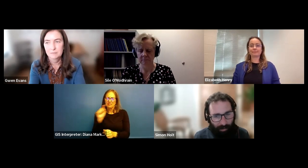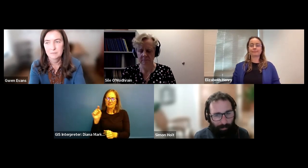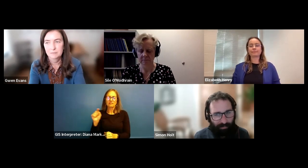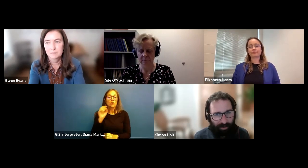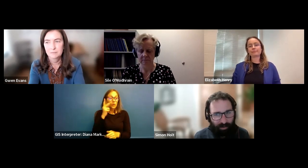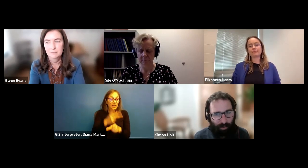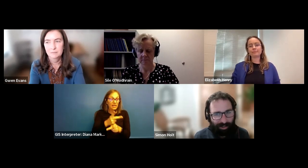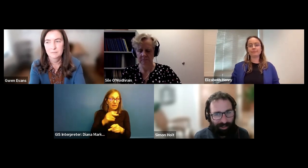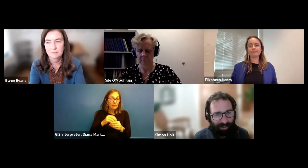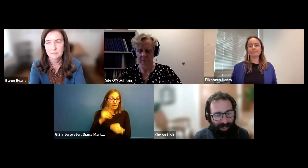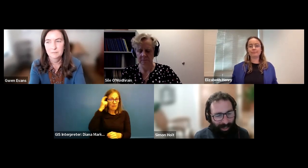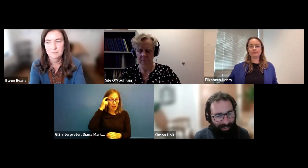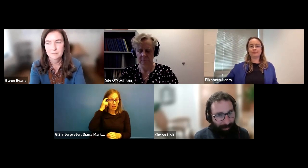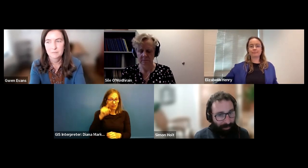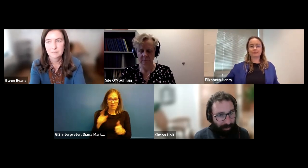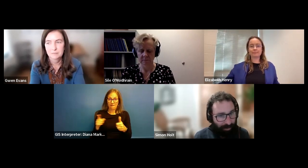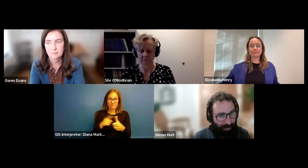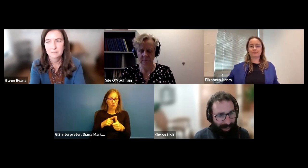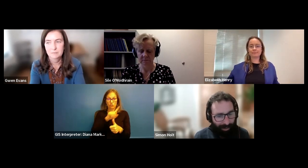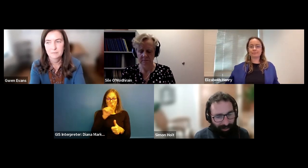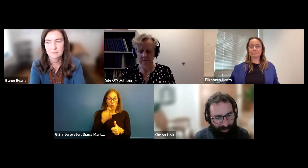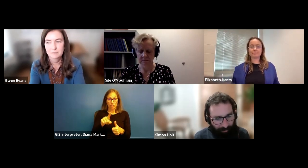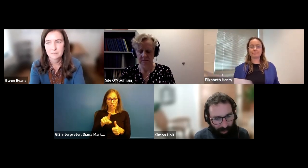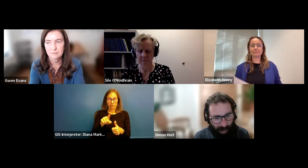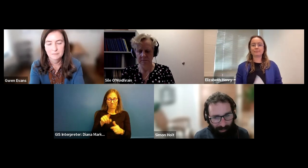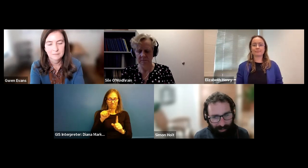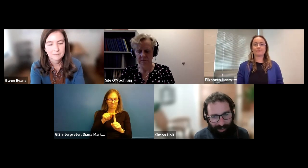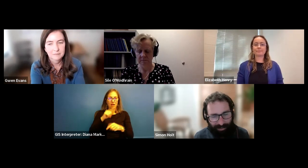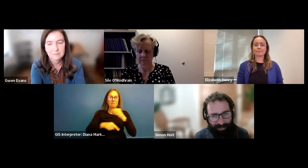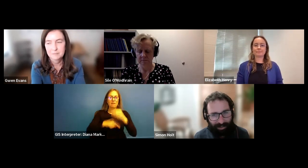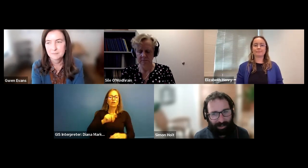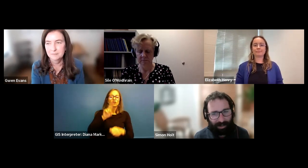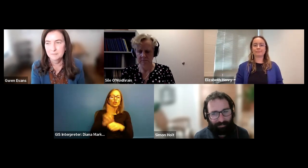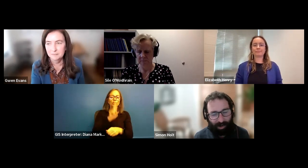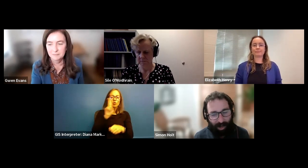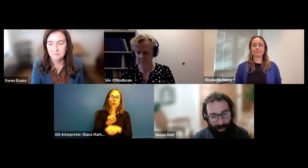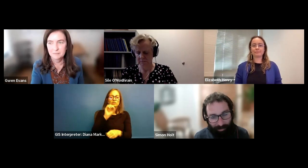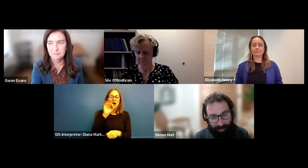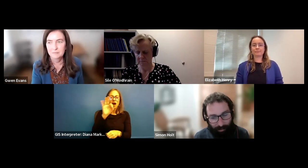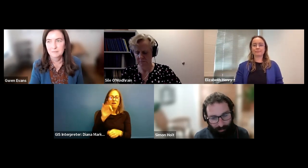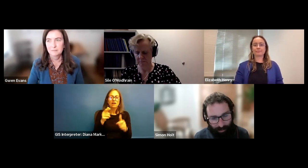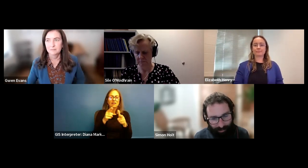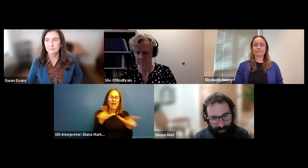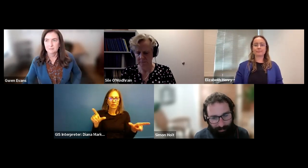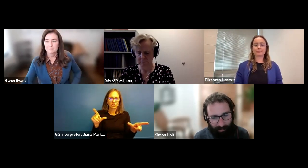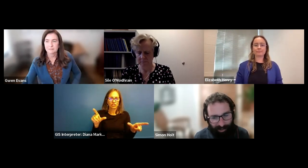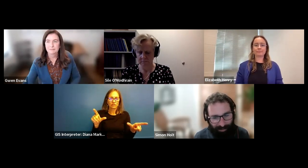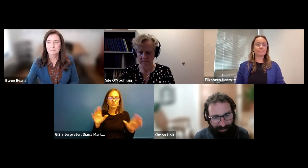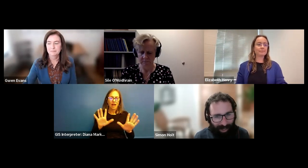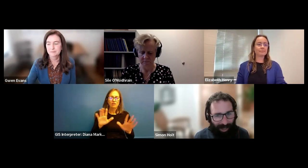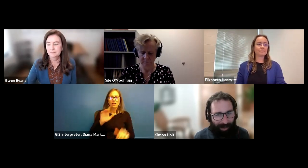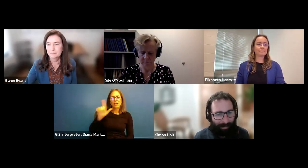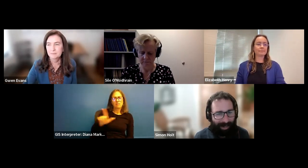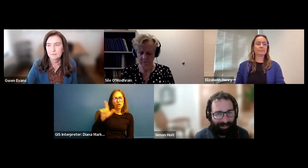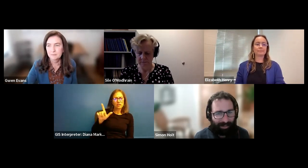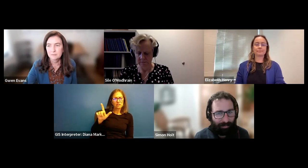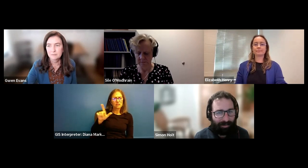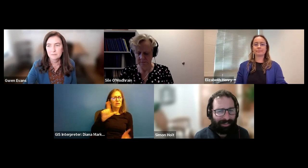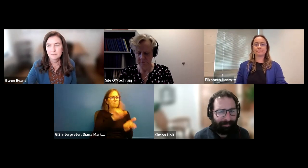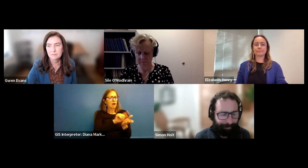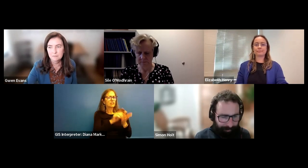Simon Holt: my first question is about the use of language, so I think, as kind of librarians, but also as publishers. Um, and as a community.